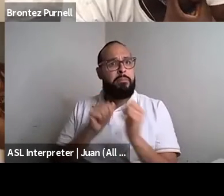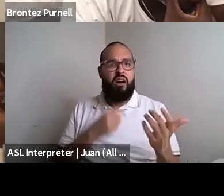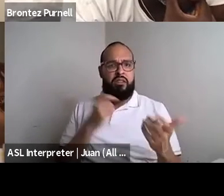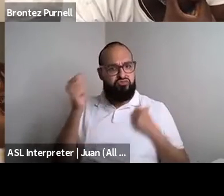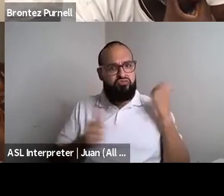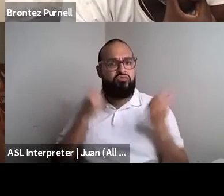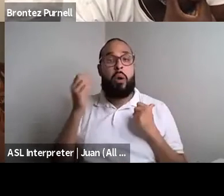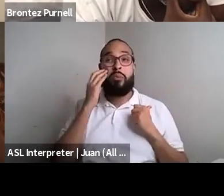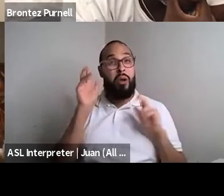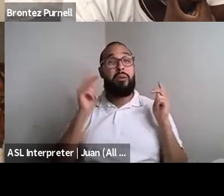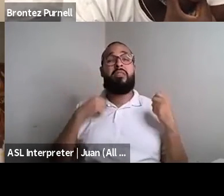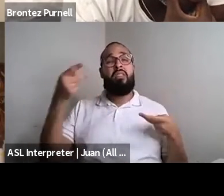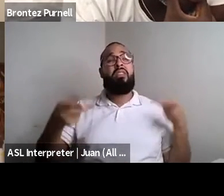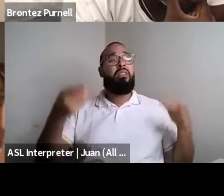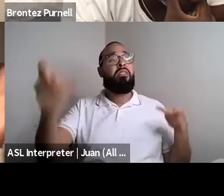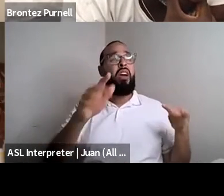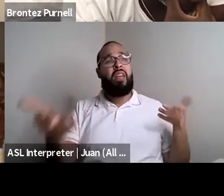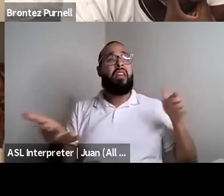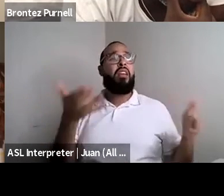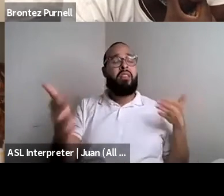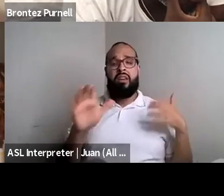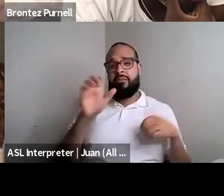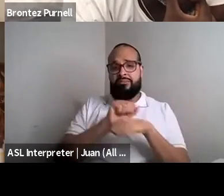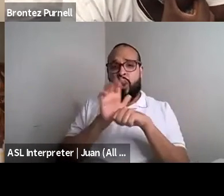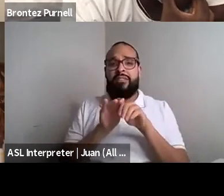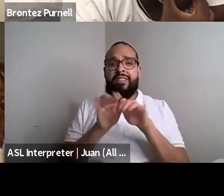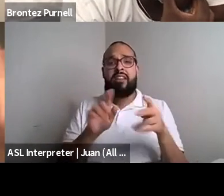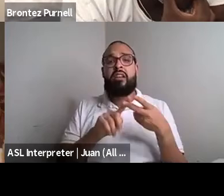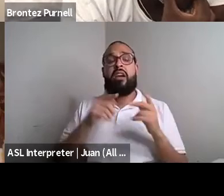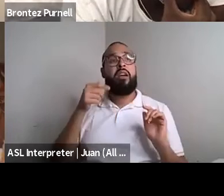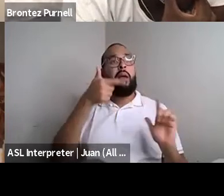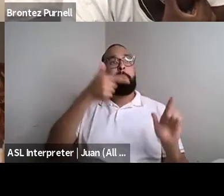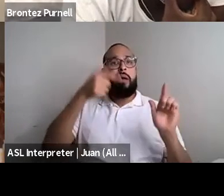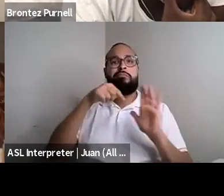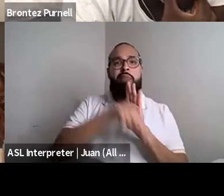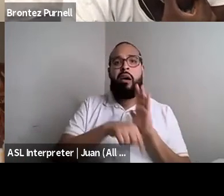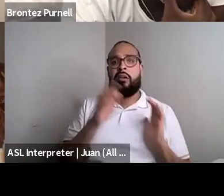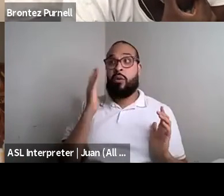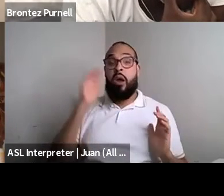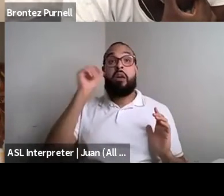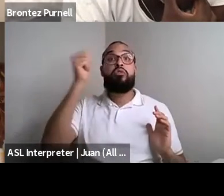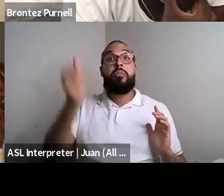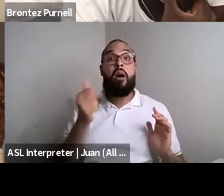Nahshon Anderson: People are getting shot all types of things, or tomorrow is not promised and people will tell you. Wait. Wait for what